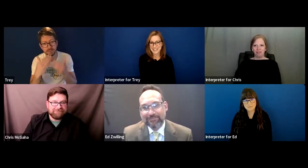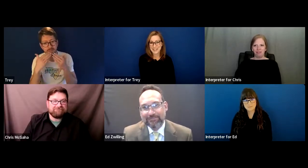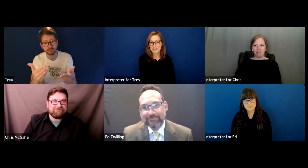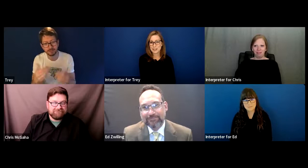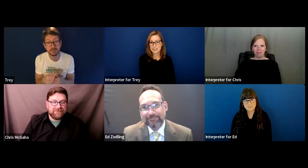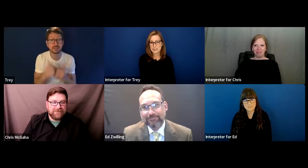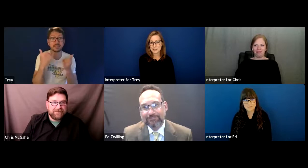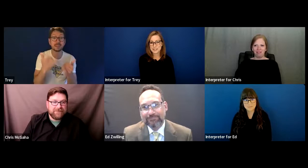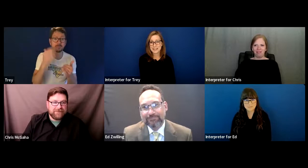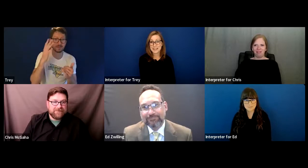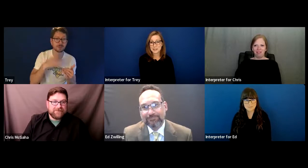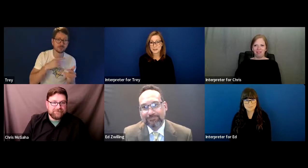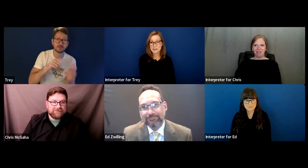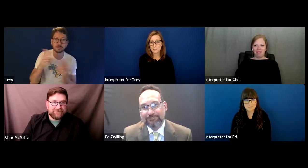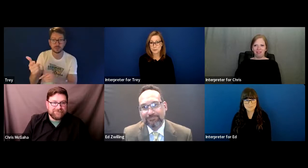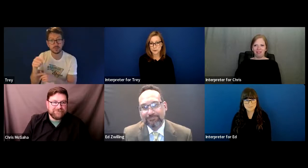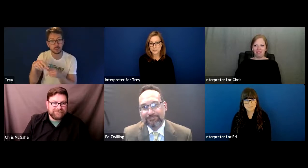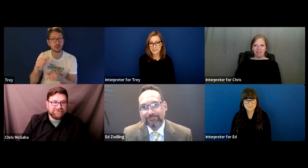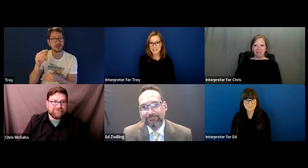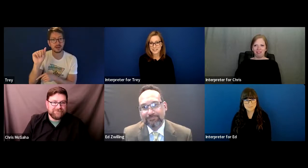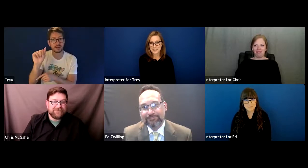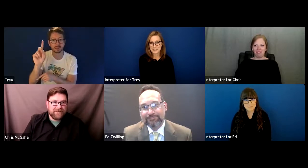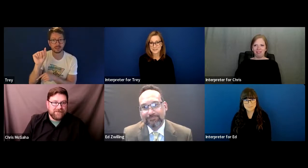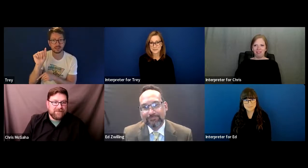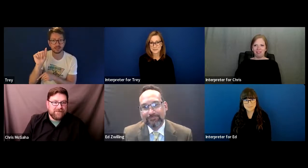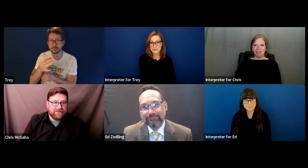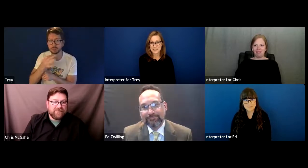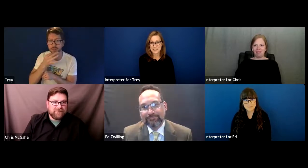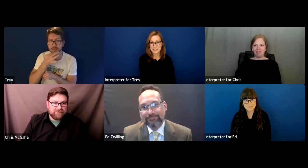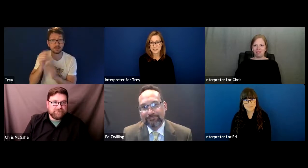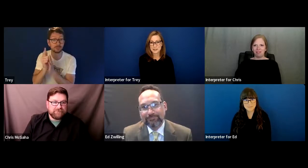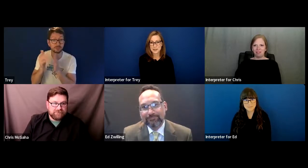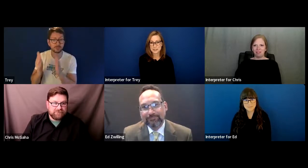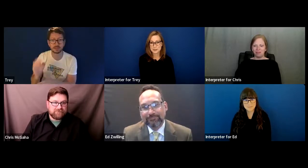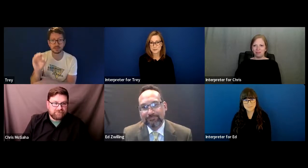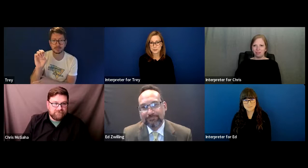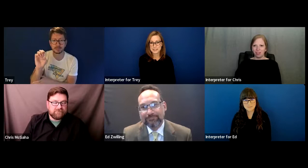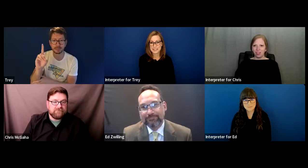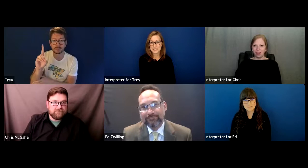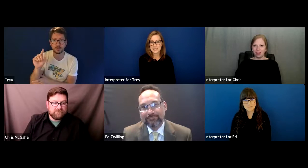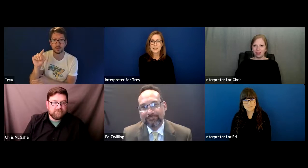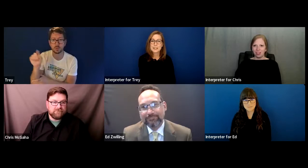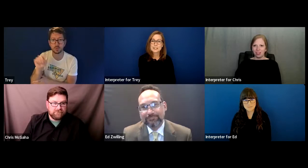And I have a lot to say thank you to him for, a lot of gratitude for Chris.